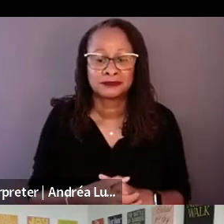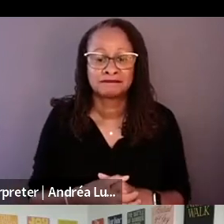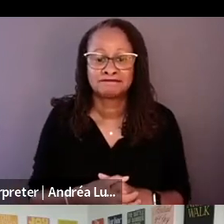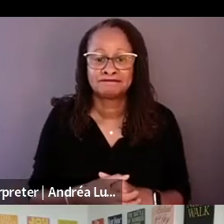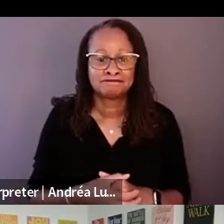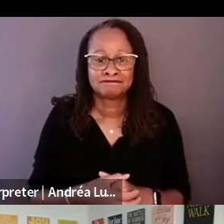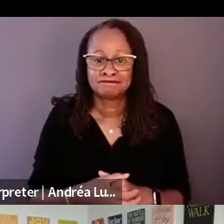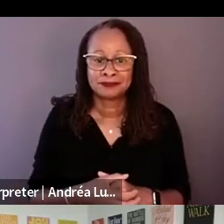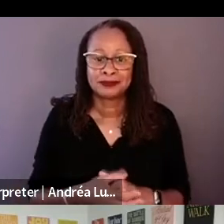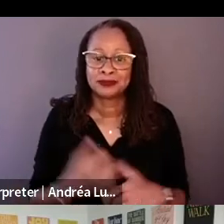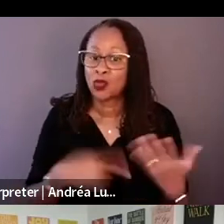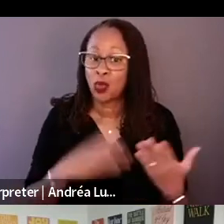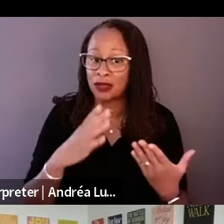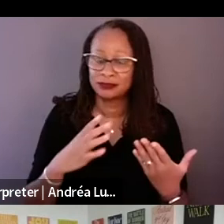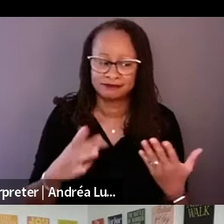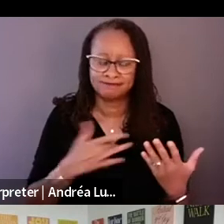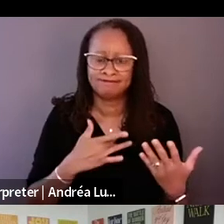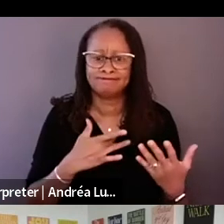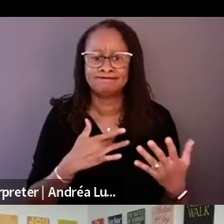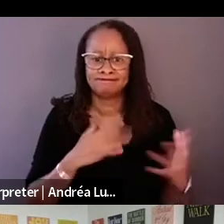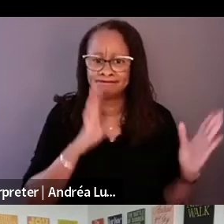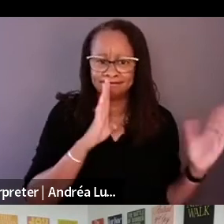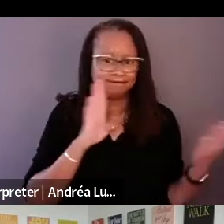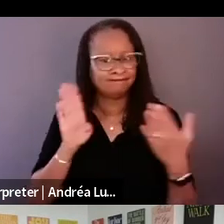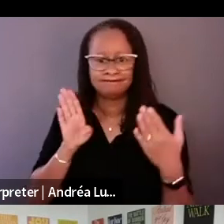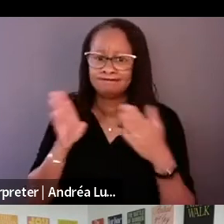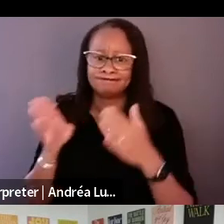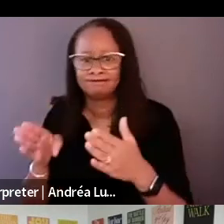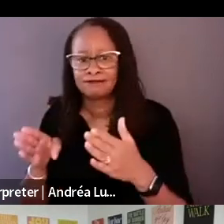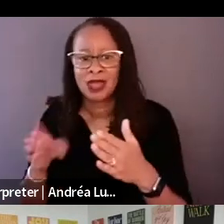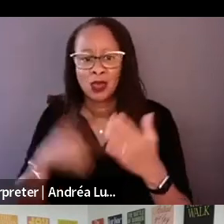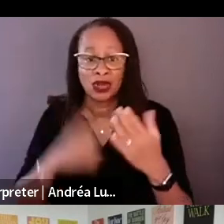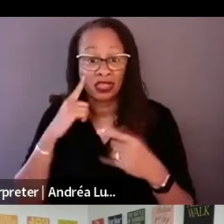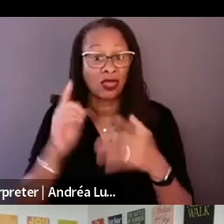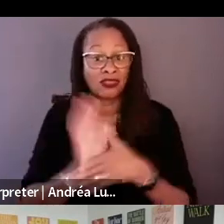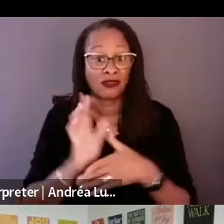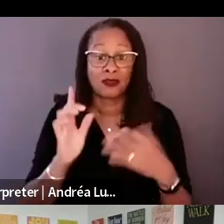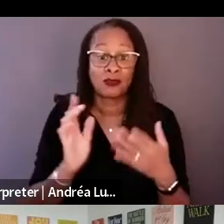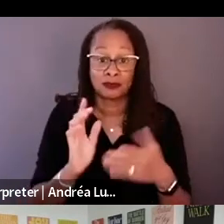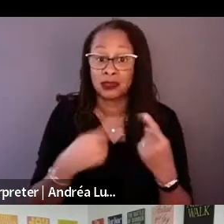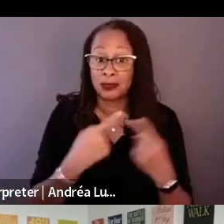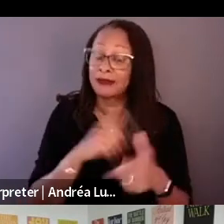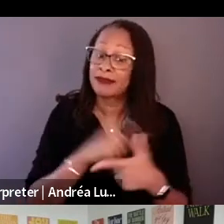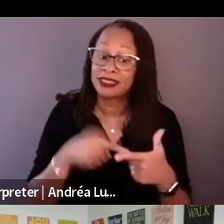thought it was about. Then he asked us to describe what he was thinking, and then he tried to tell us what he thought was